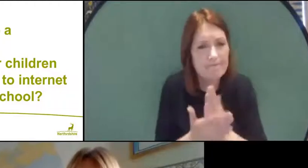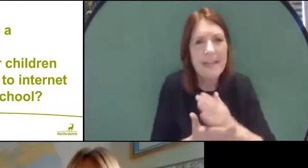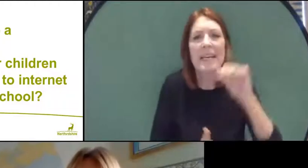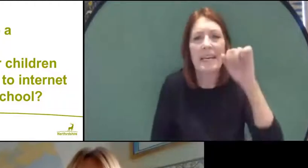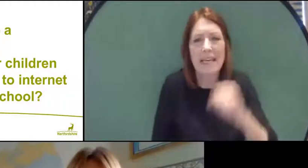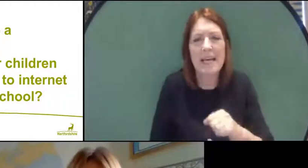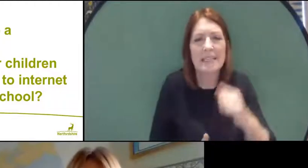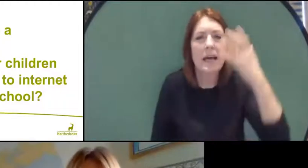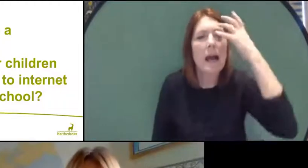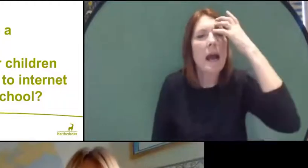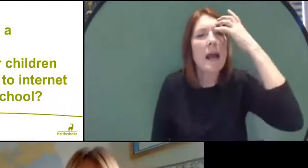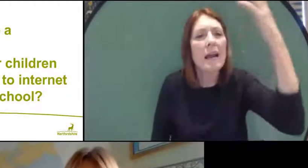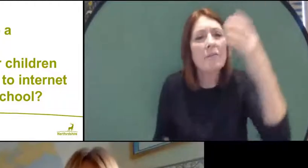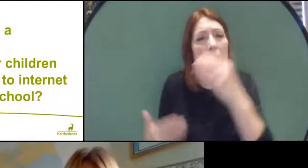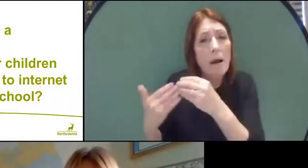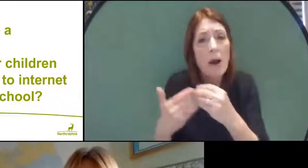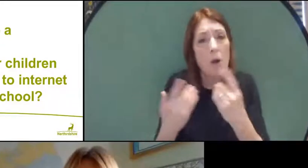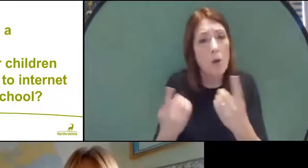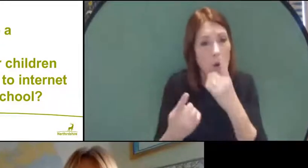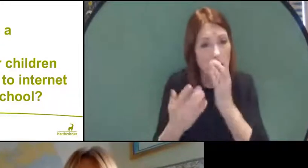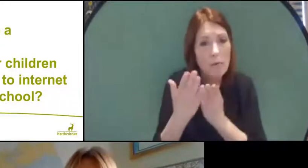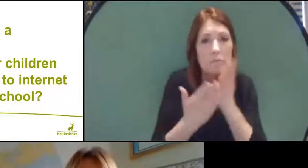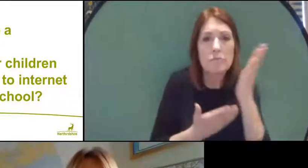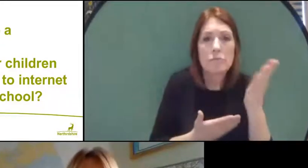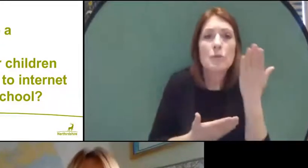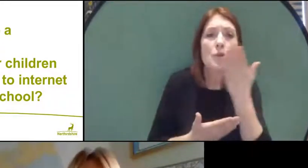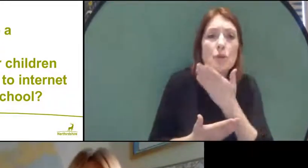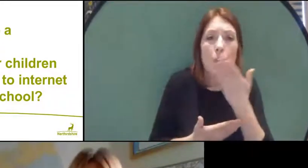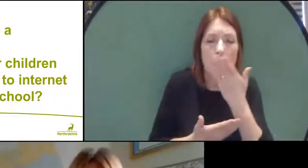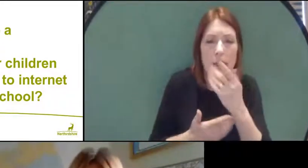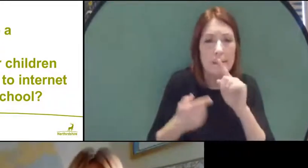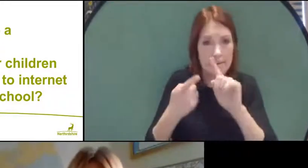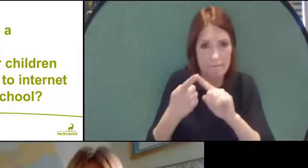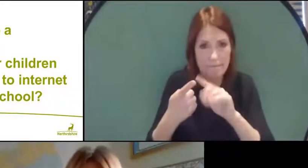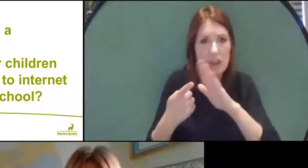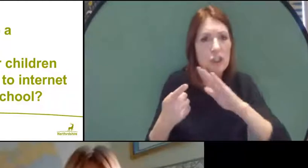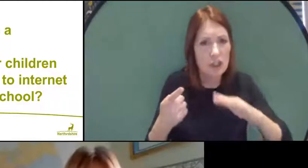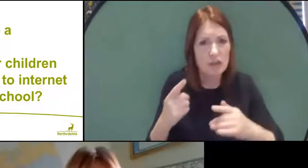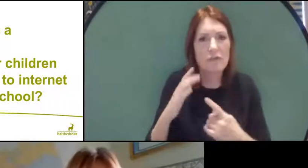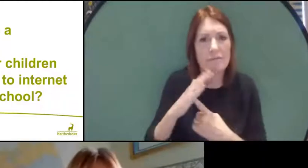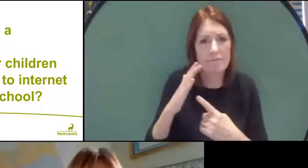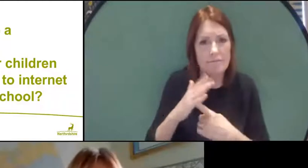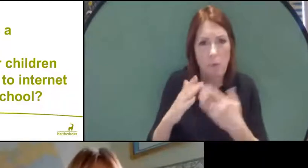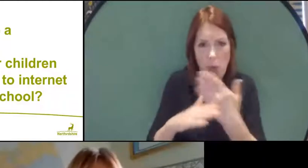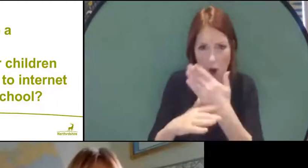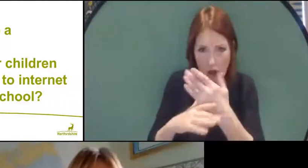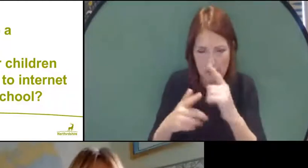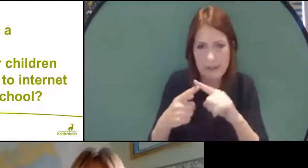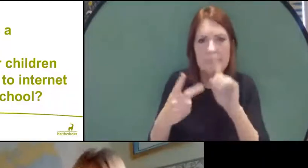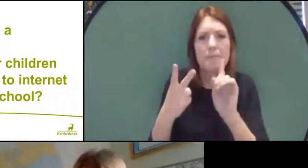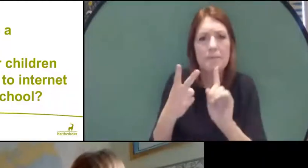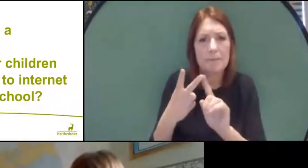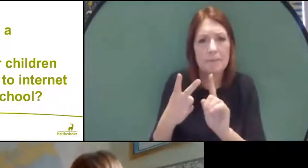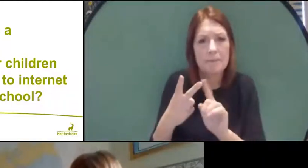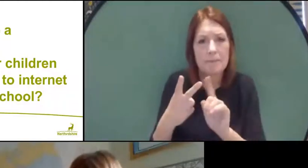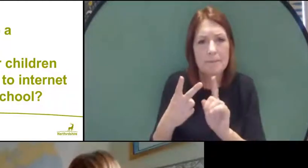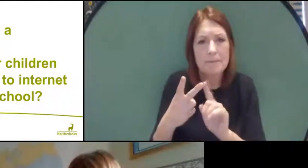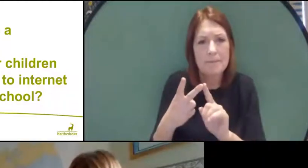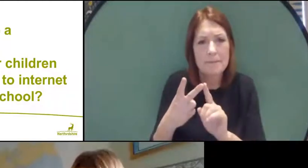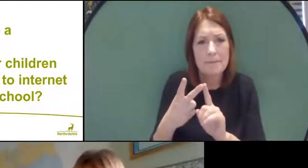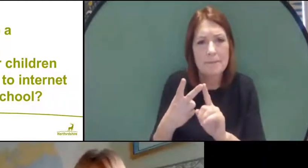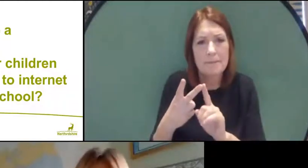on who can attend school during lockdown is for children of critical workers and the terminology